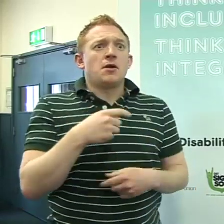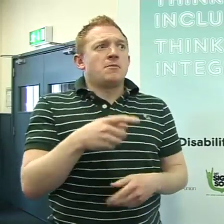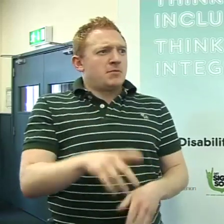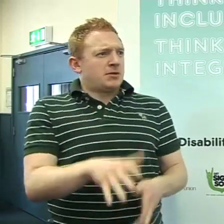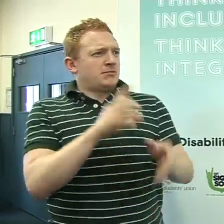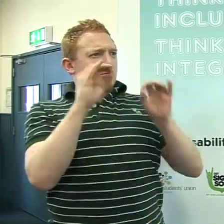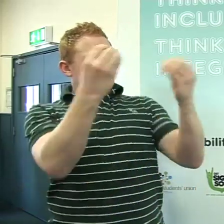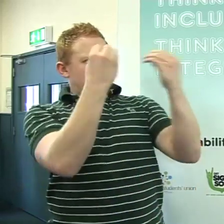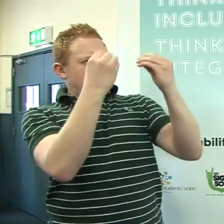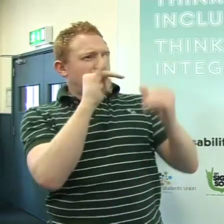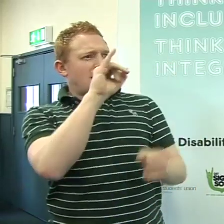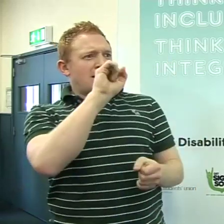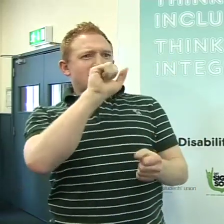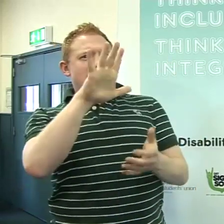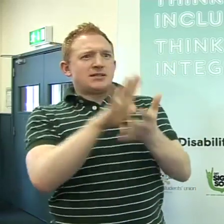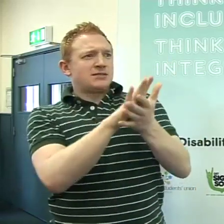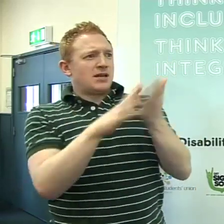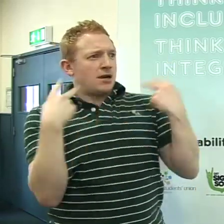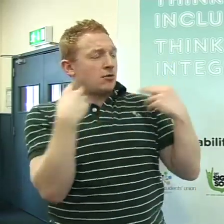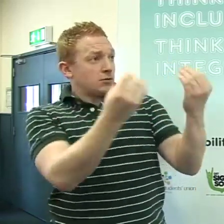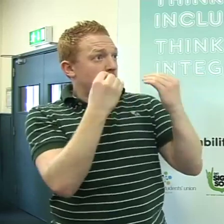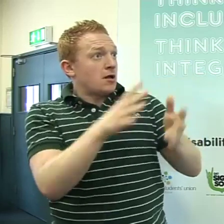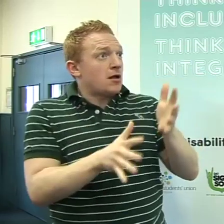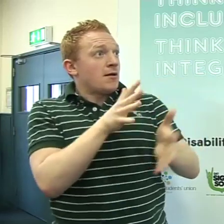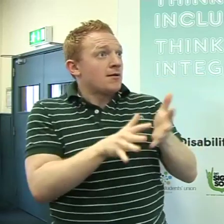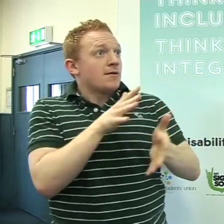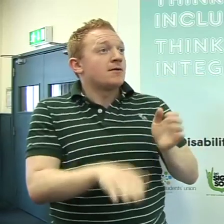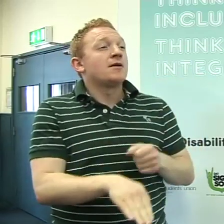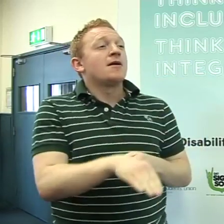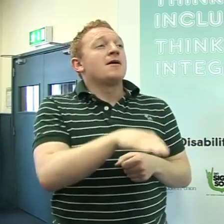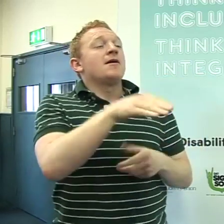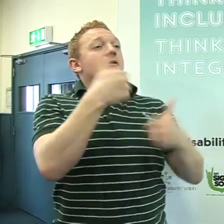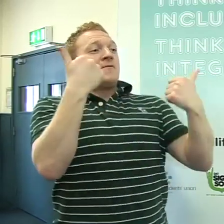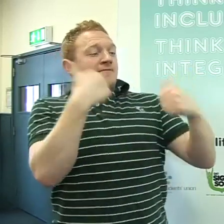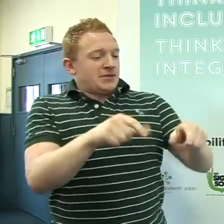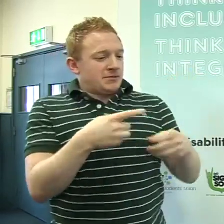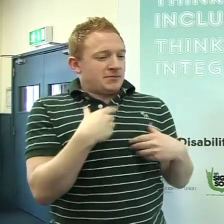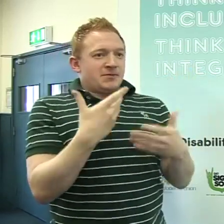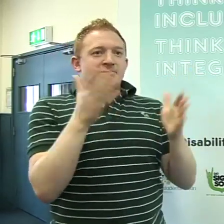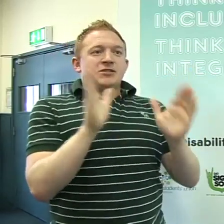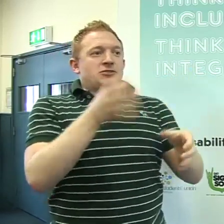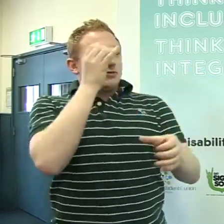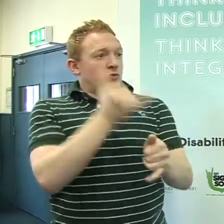I grew up in a deaf school and I was educated through Irish Sign Language, in a signing